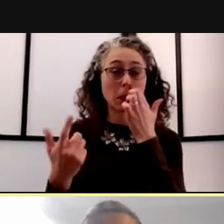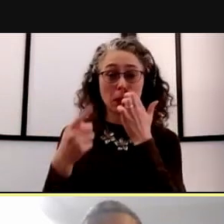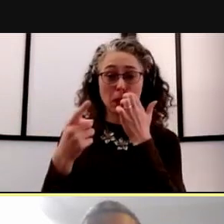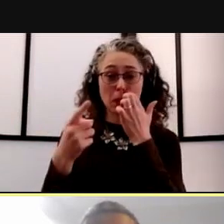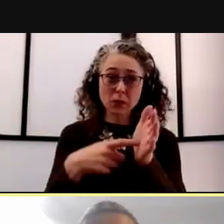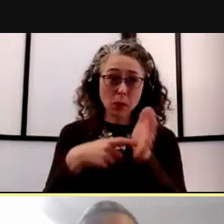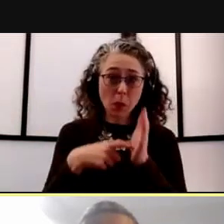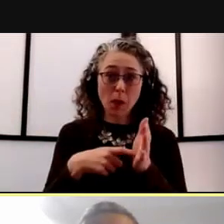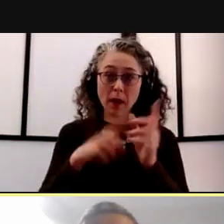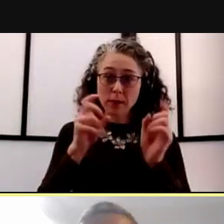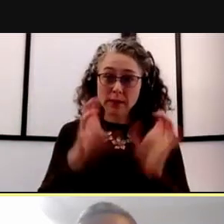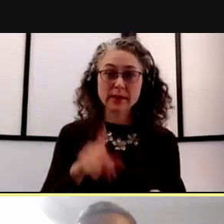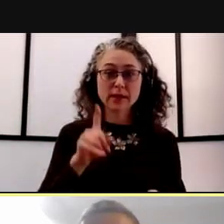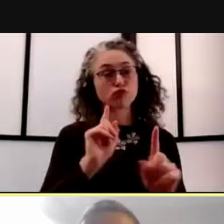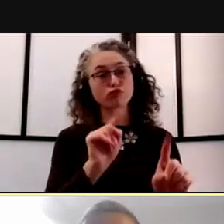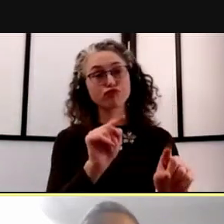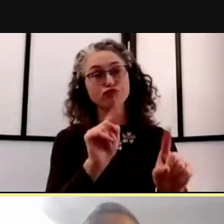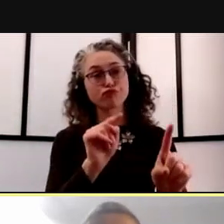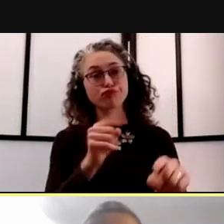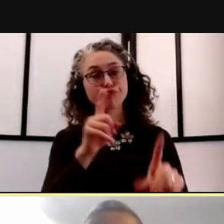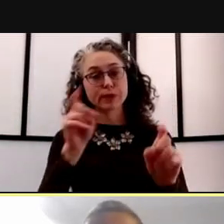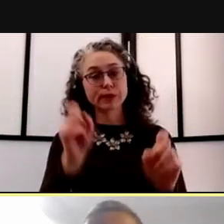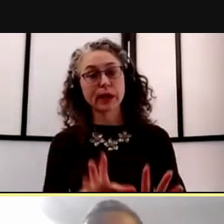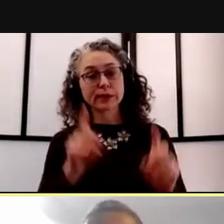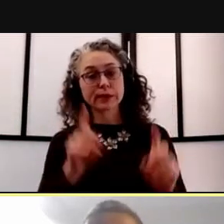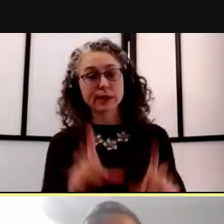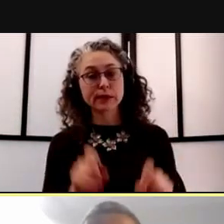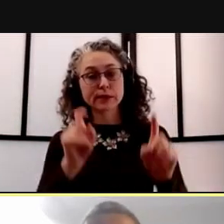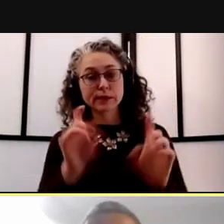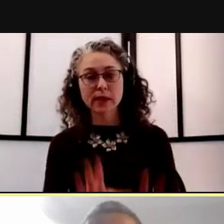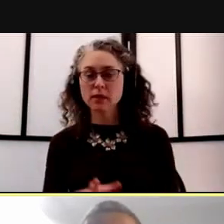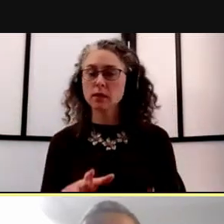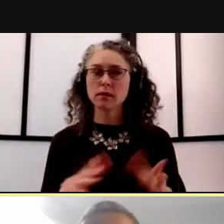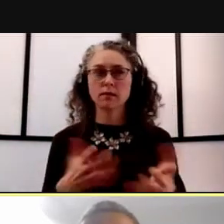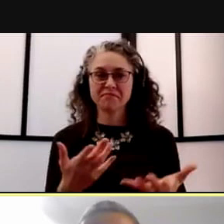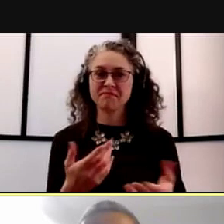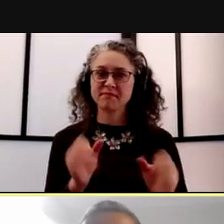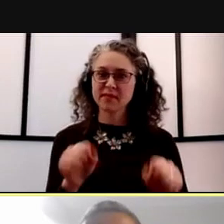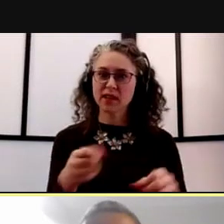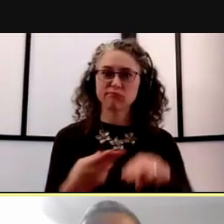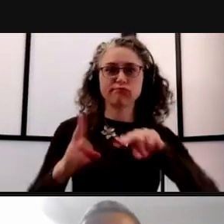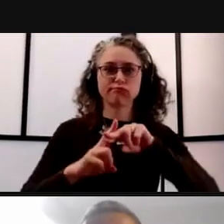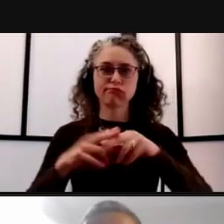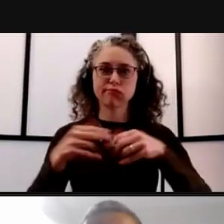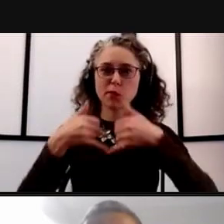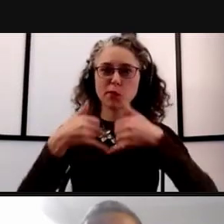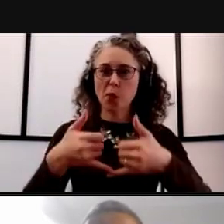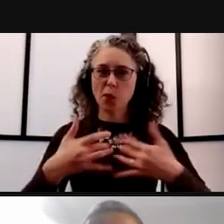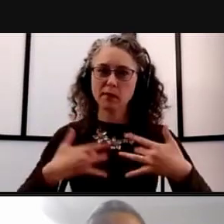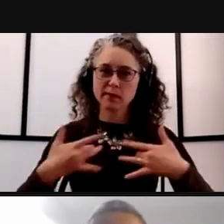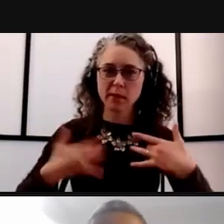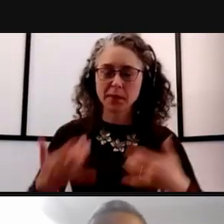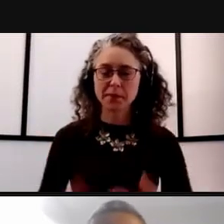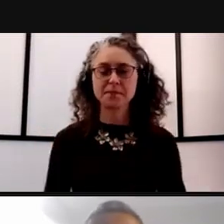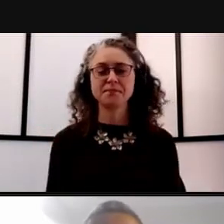So we're trying to add some fun and excitement to it as well. Yeah, now everyone's been doing an amazing job.